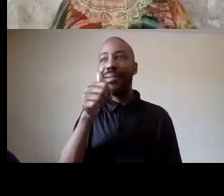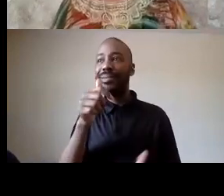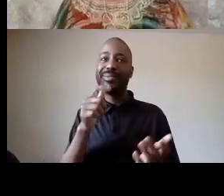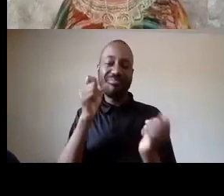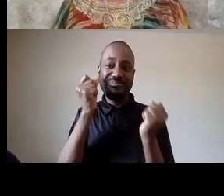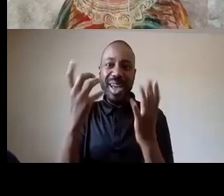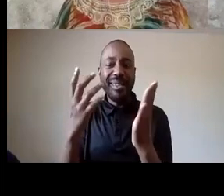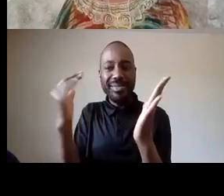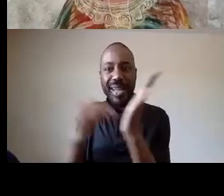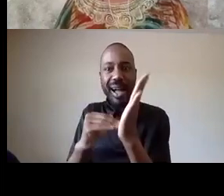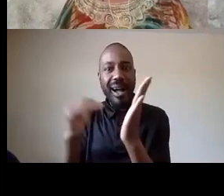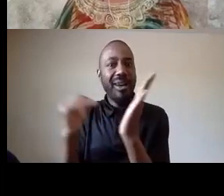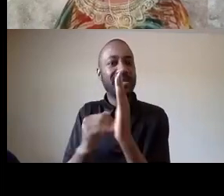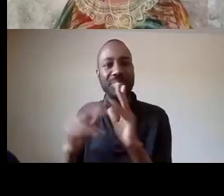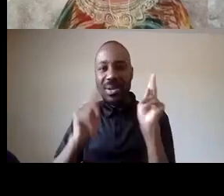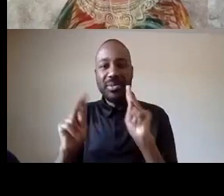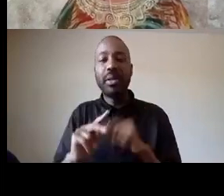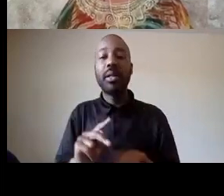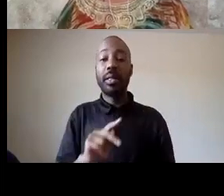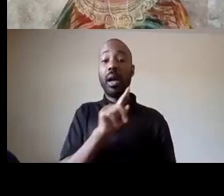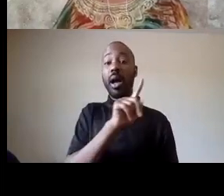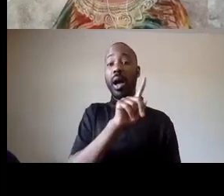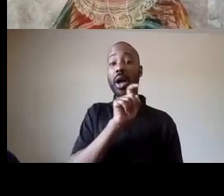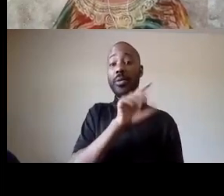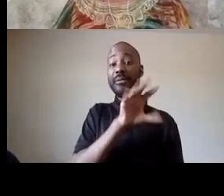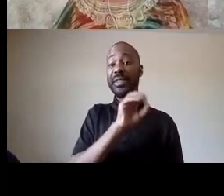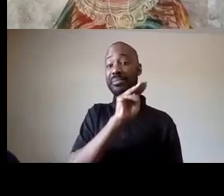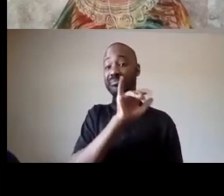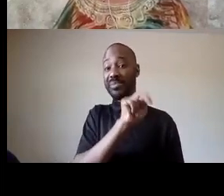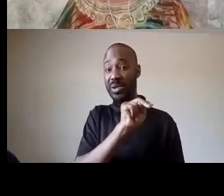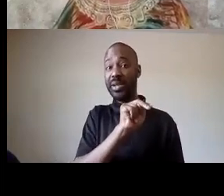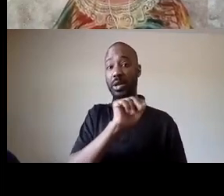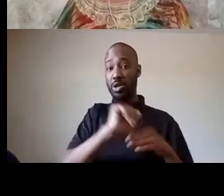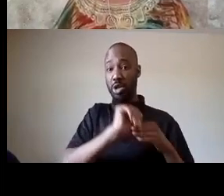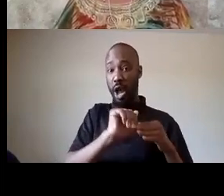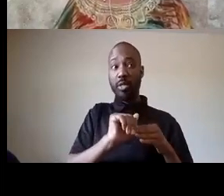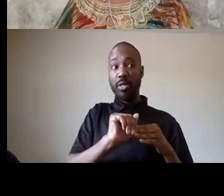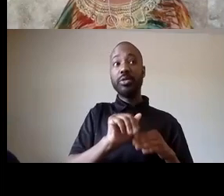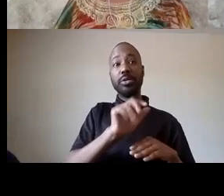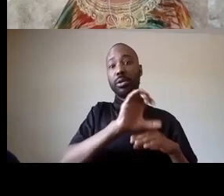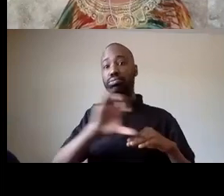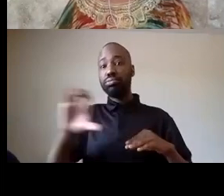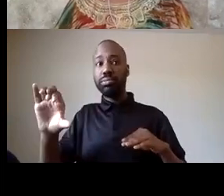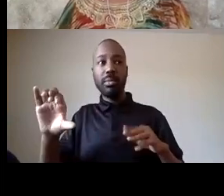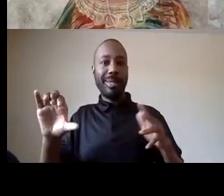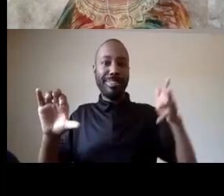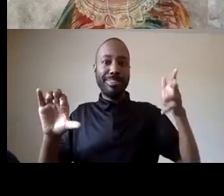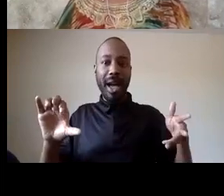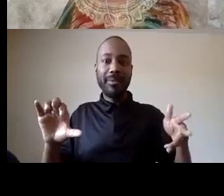that 150 million dollars still leaves three billion dollars in the lapd budget